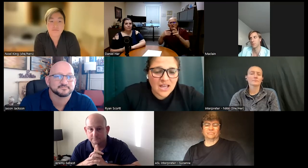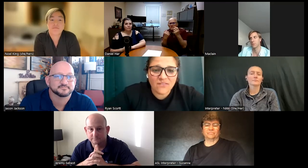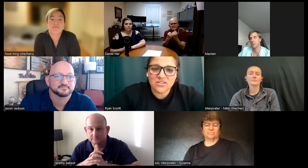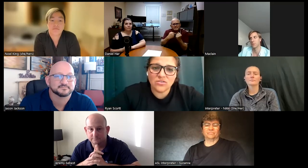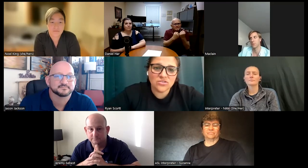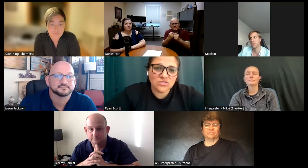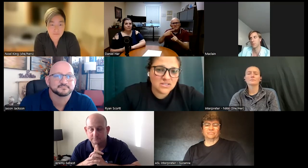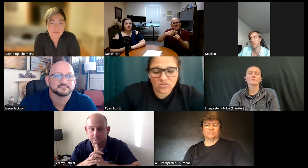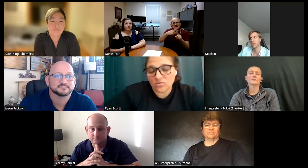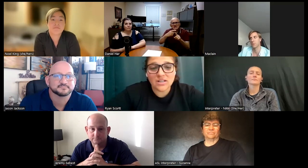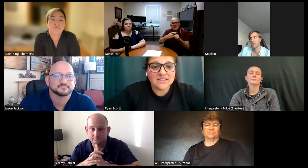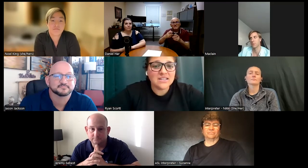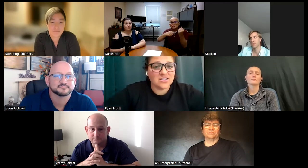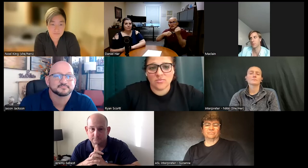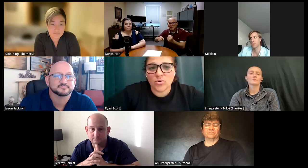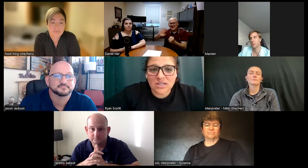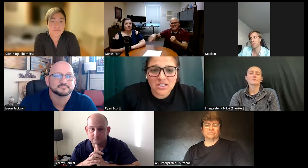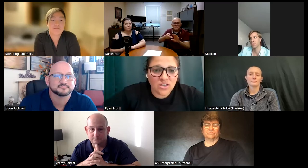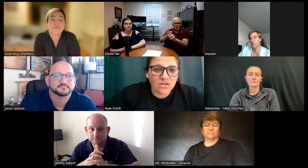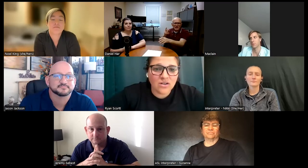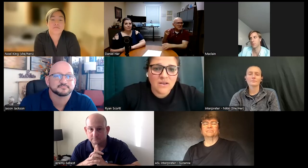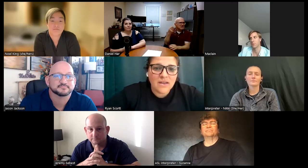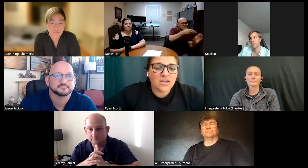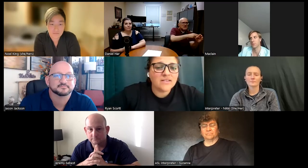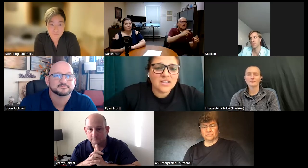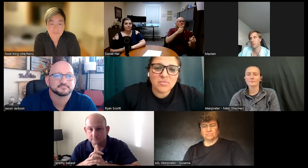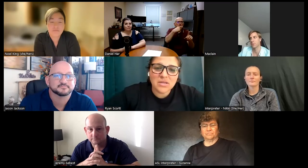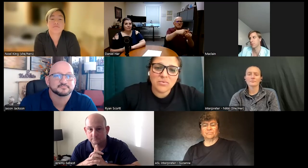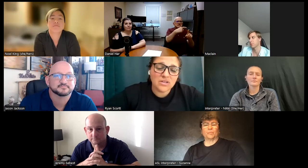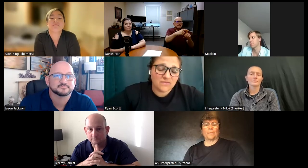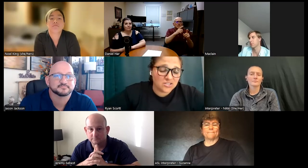having social socializing and supporting each other not letting people if they